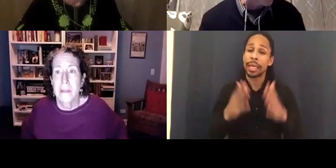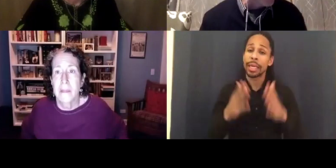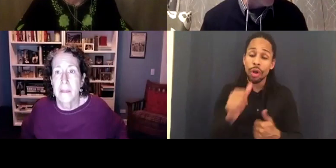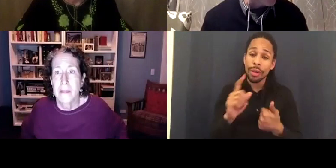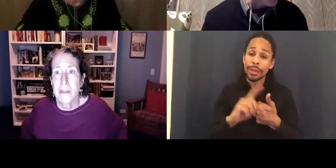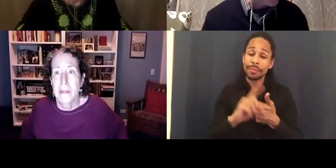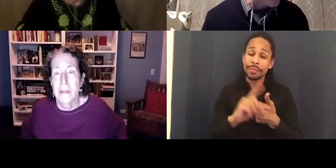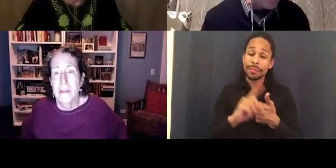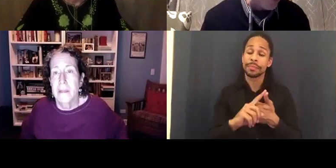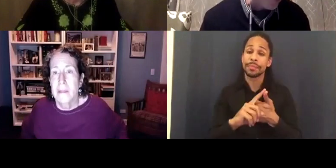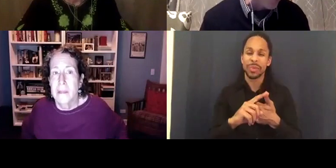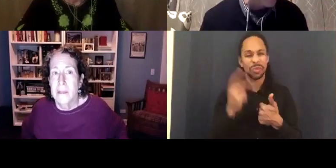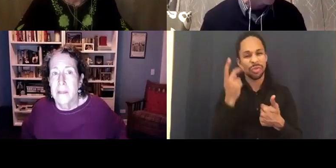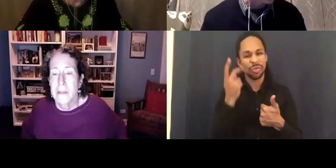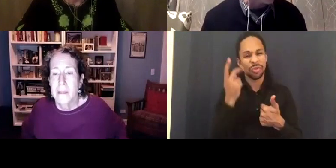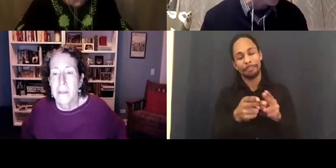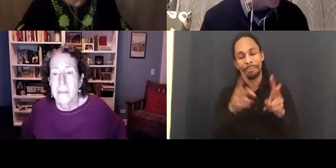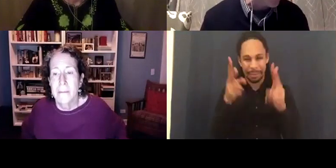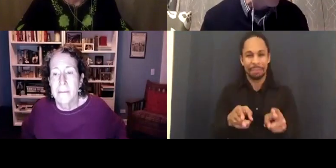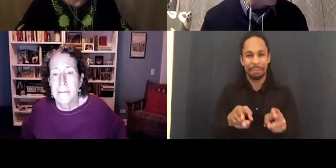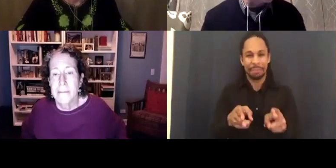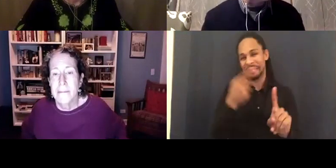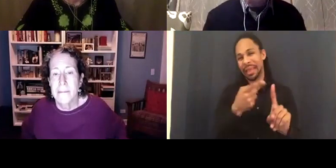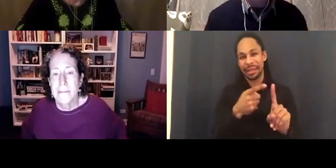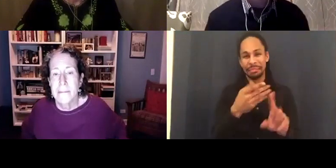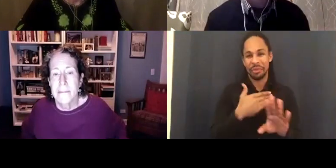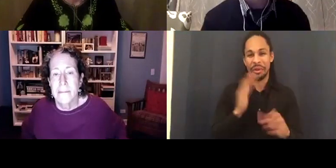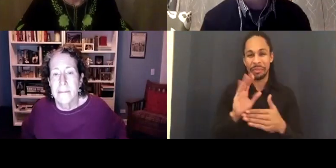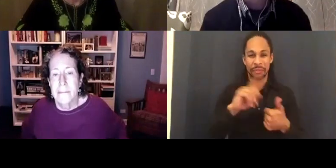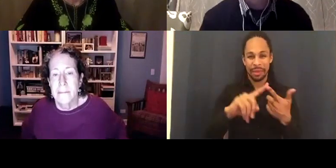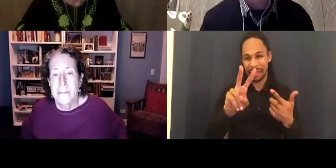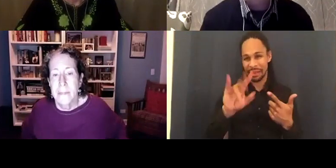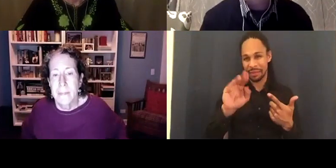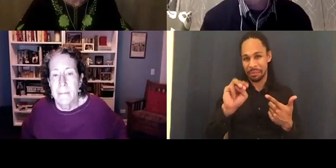film. You'll see that before all the films. Thank you Vimeo. Opening night was supposed to be